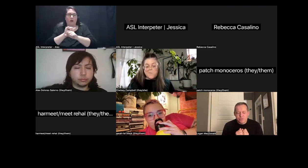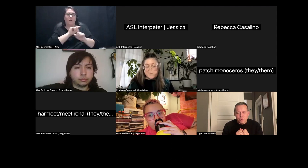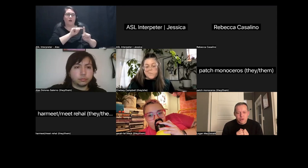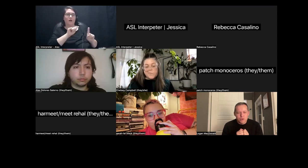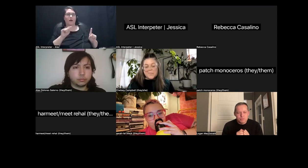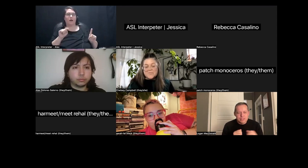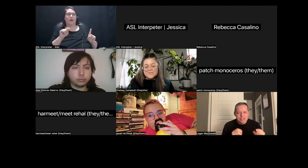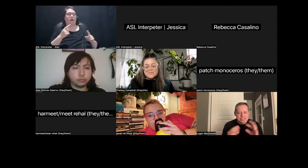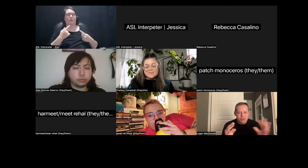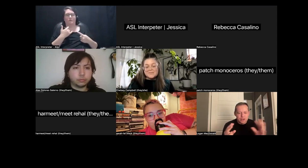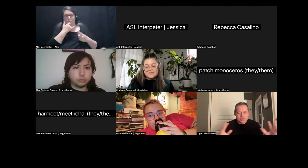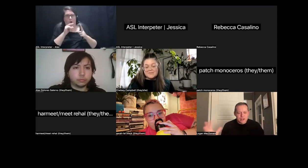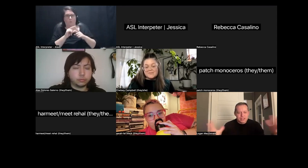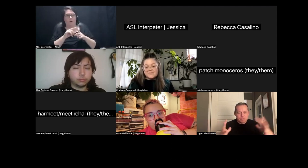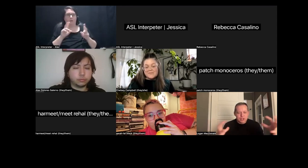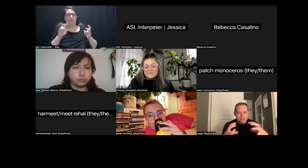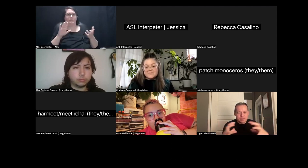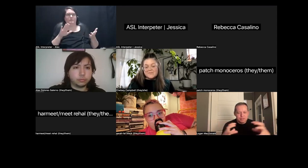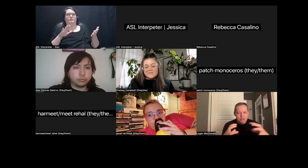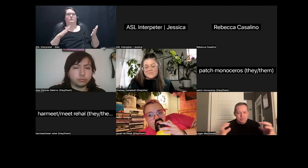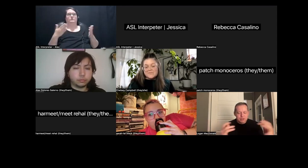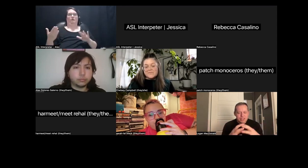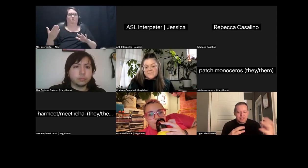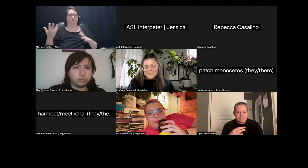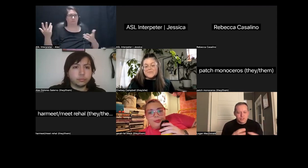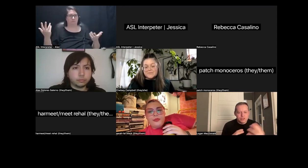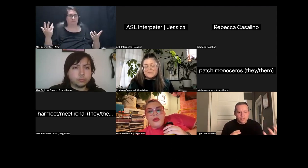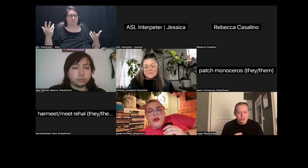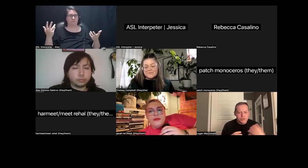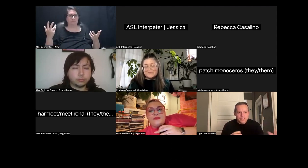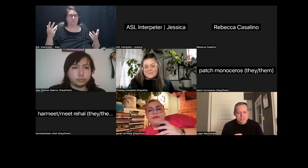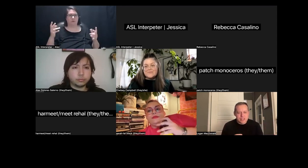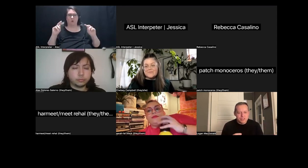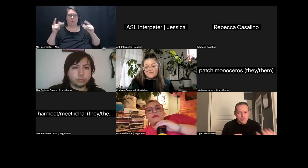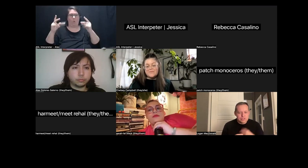say this wrong word but like "detritus". Right? Like bringing things that are no longer of use to others.